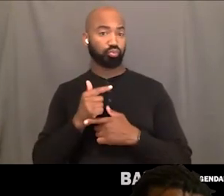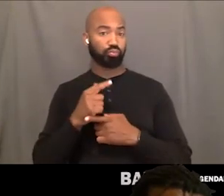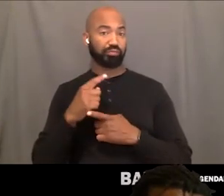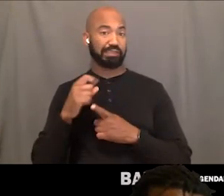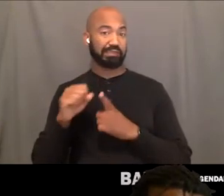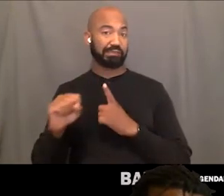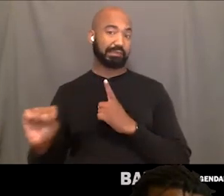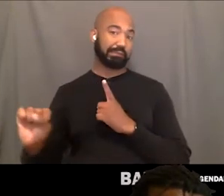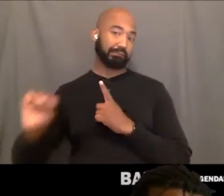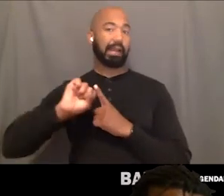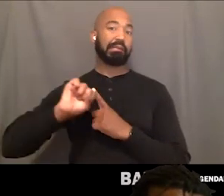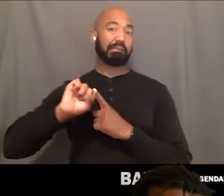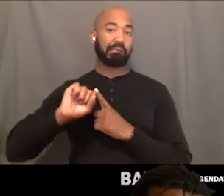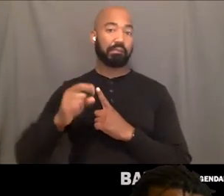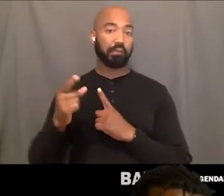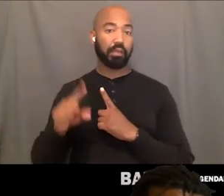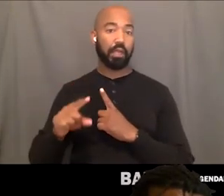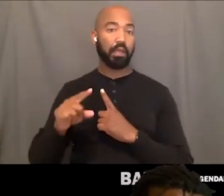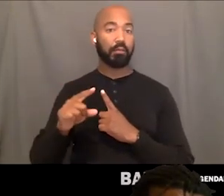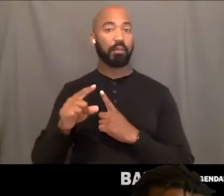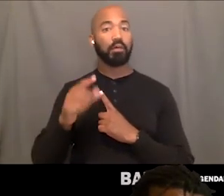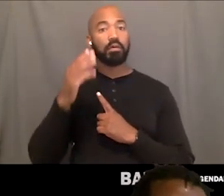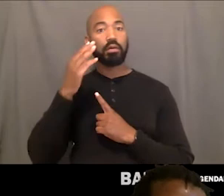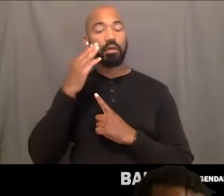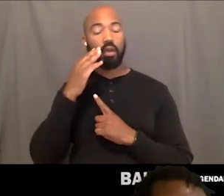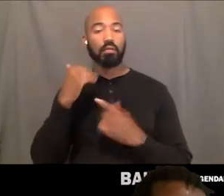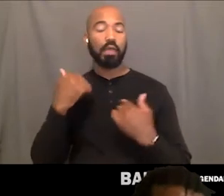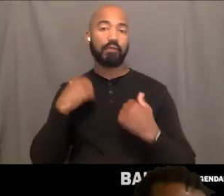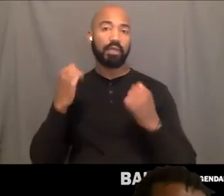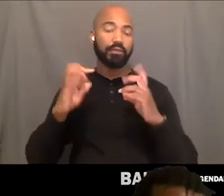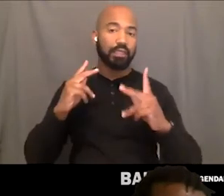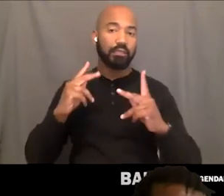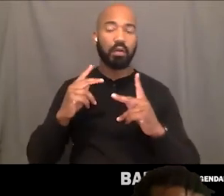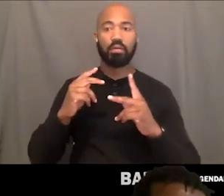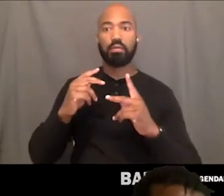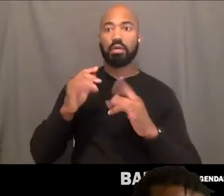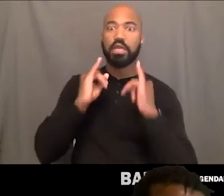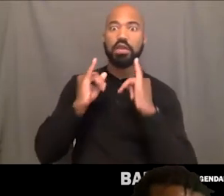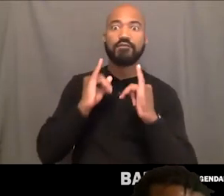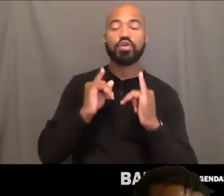you know, like doing interviews and doing all these things and speaking